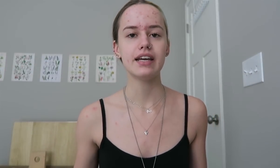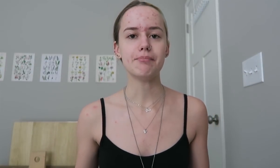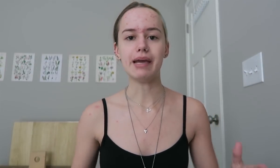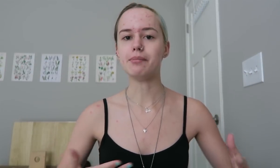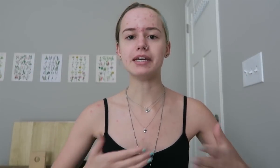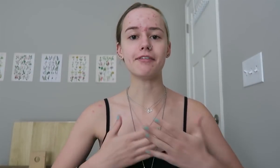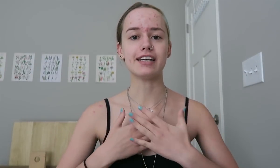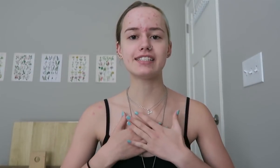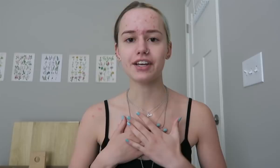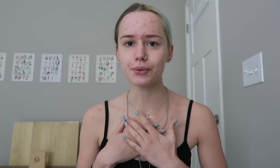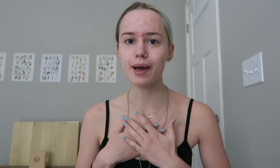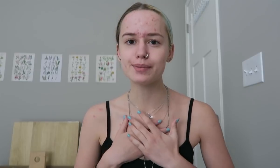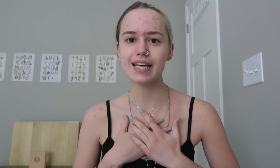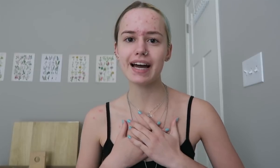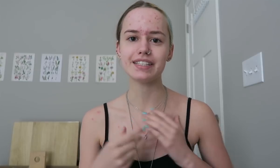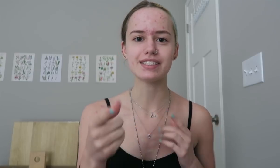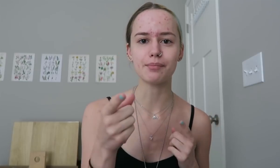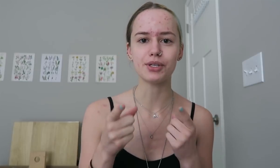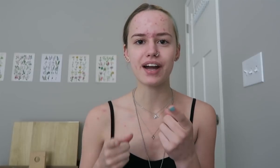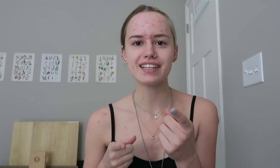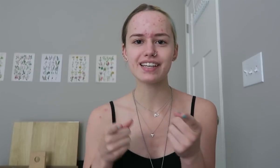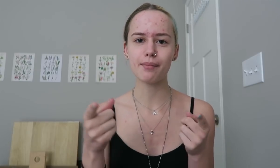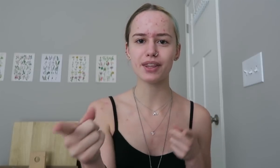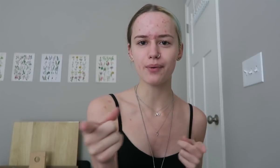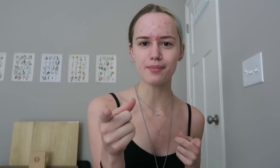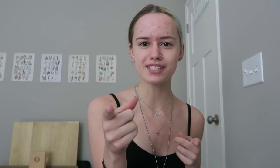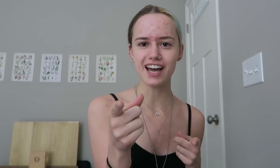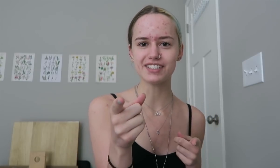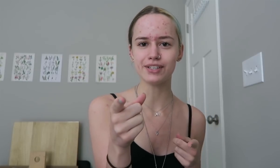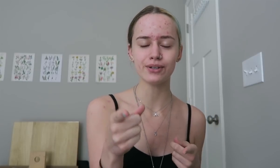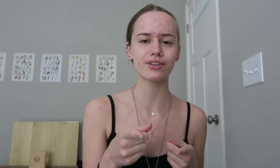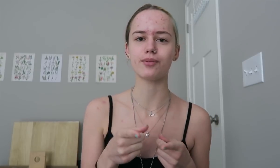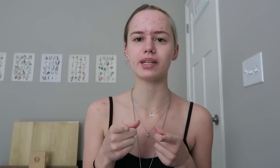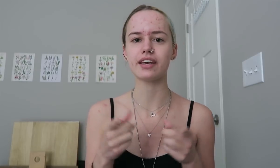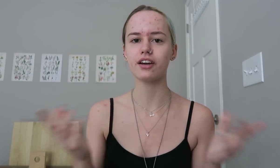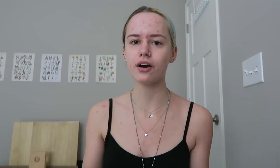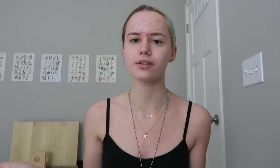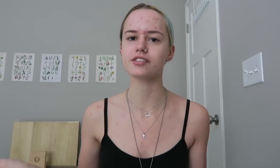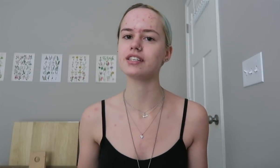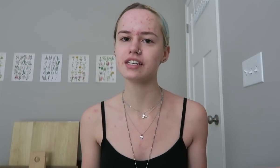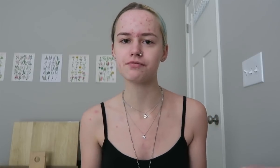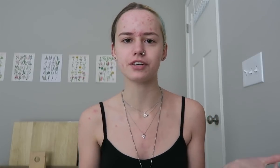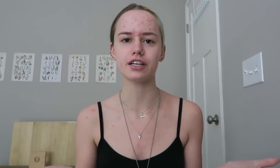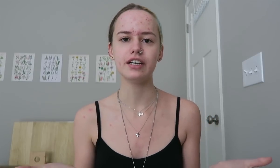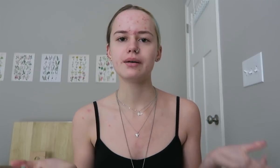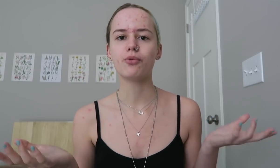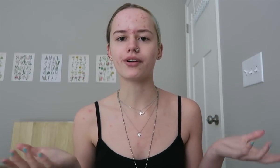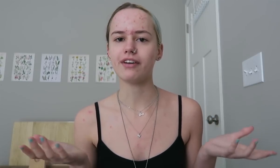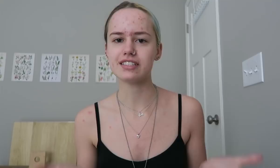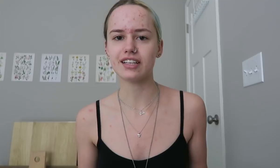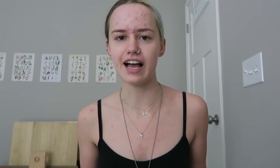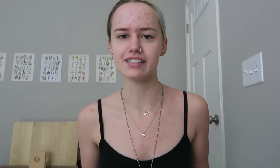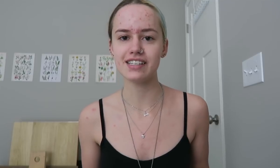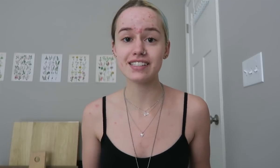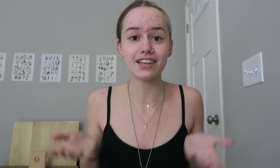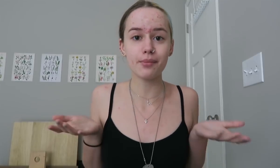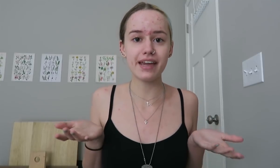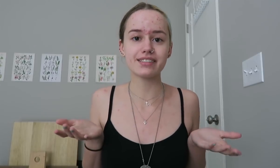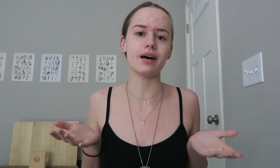Maybe if I stay on the website, some of you guys come on the website too, they'll be like 'oh there's a need for more advanced classes'. And they'll make some.